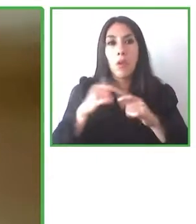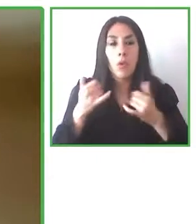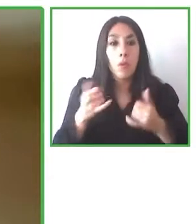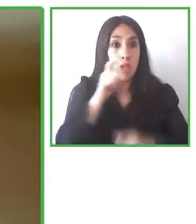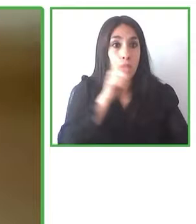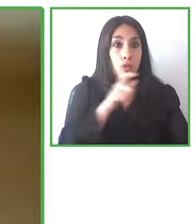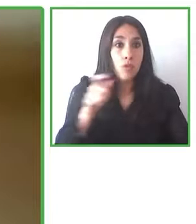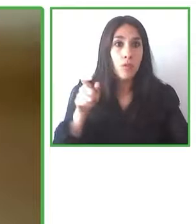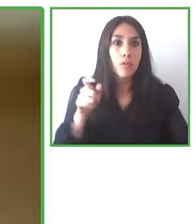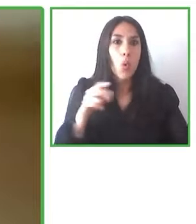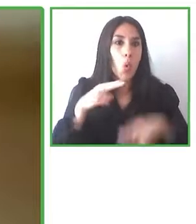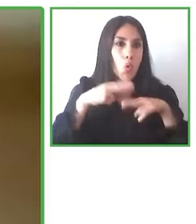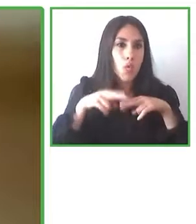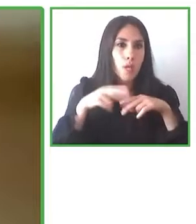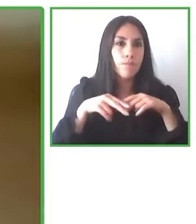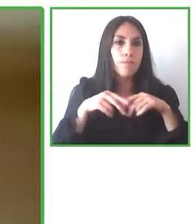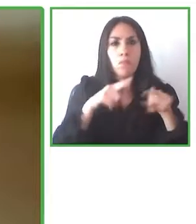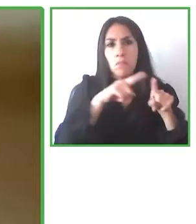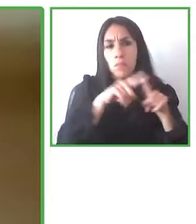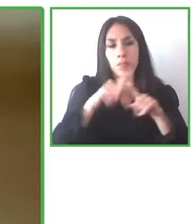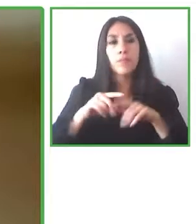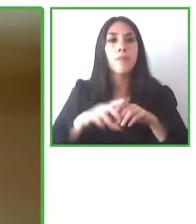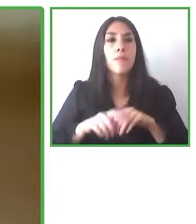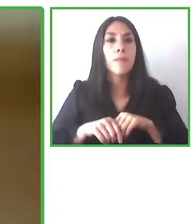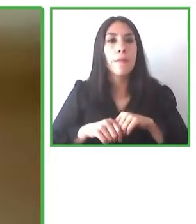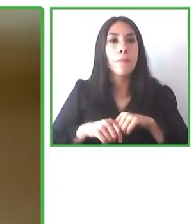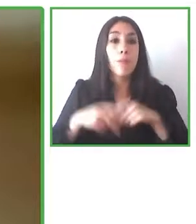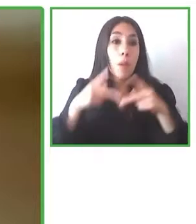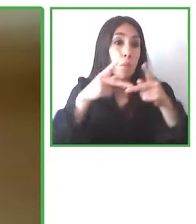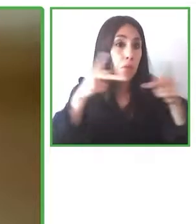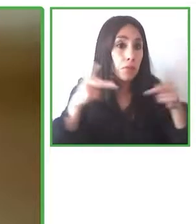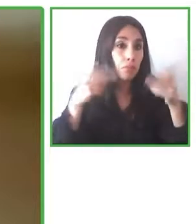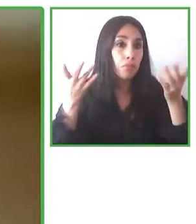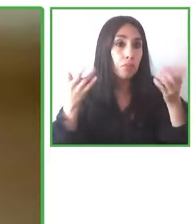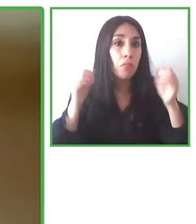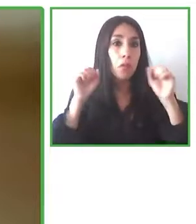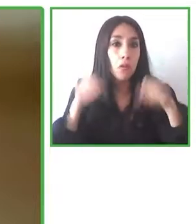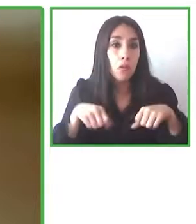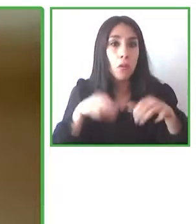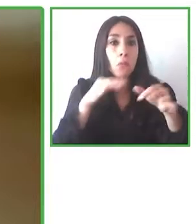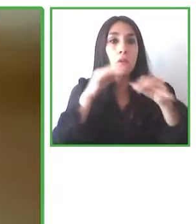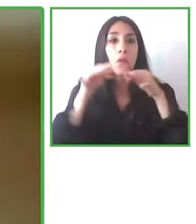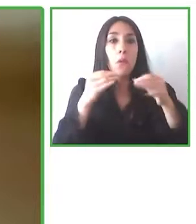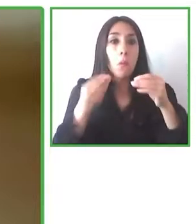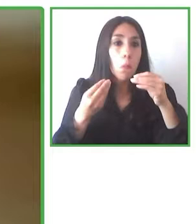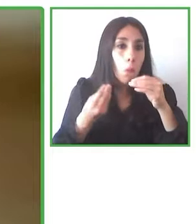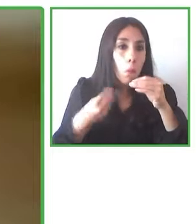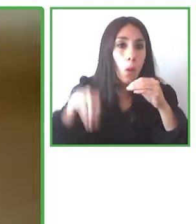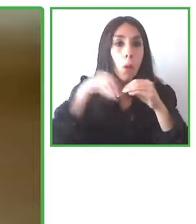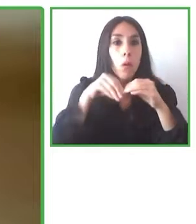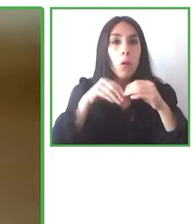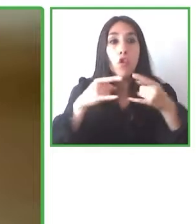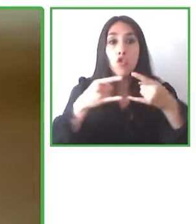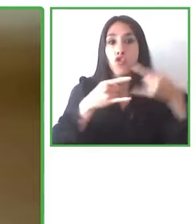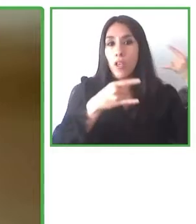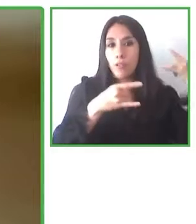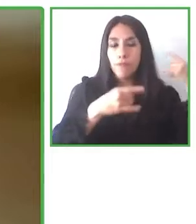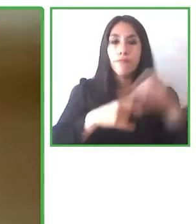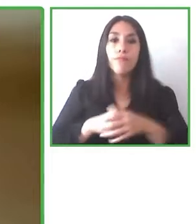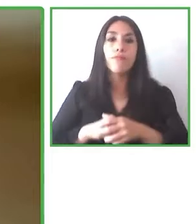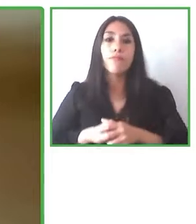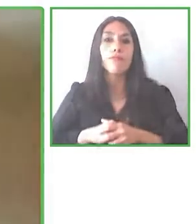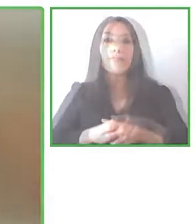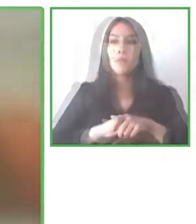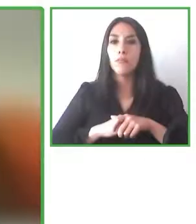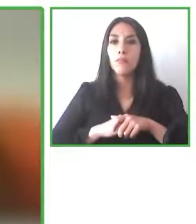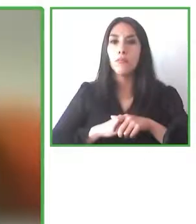Alexander, can you tell us a bit more please.